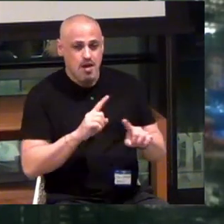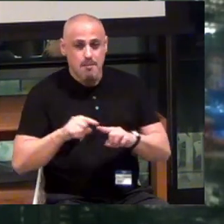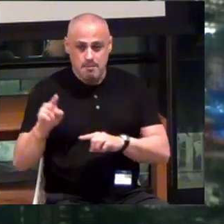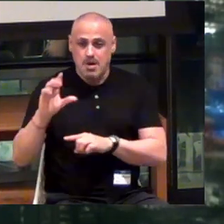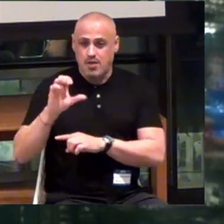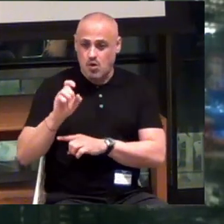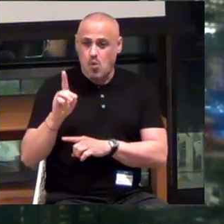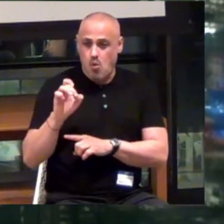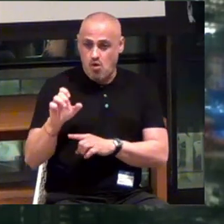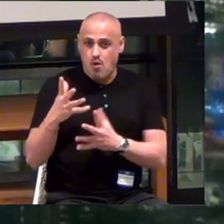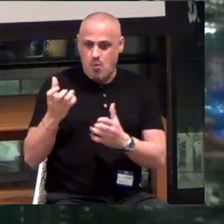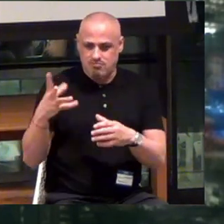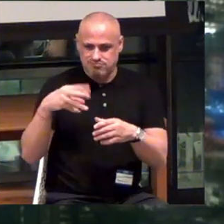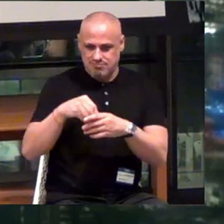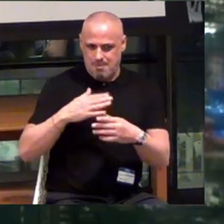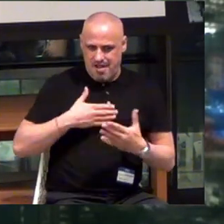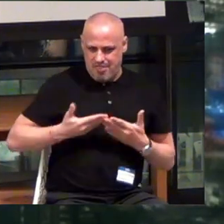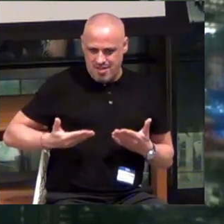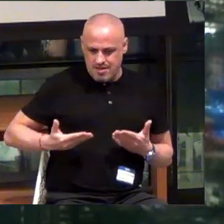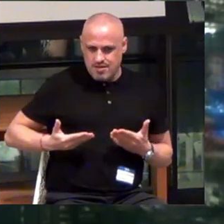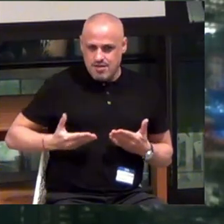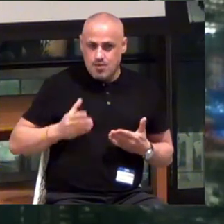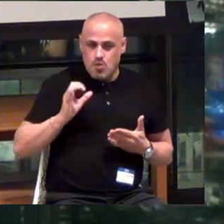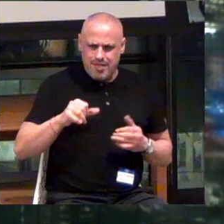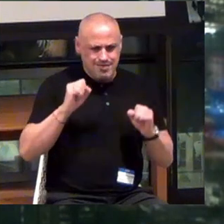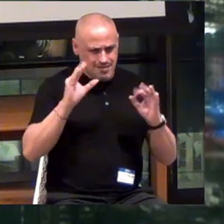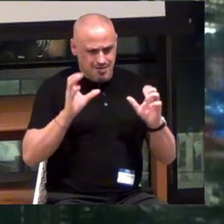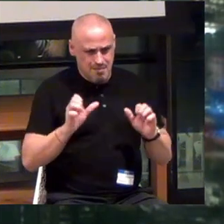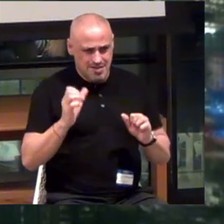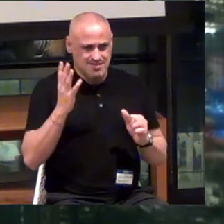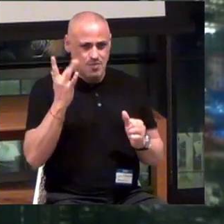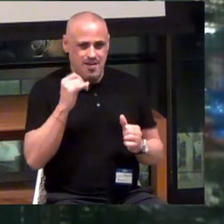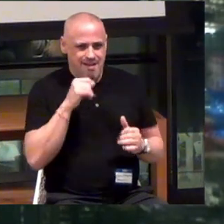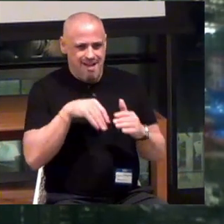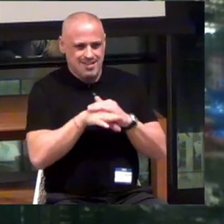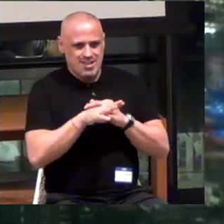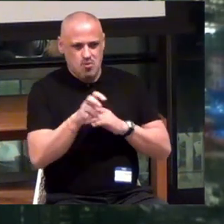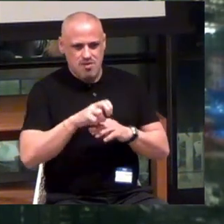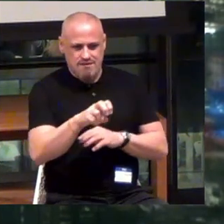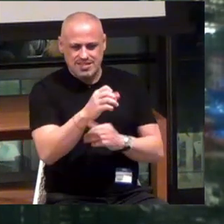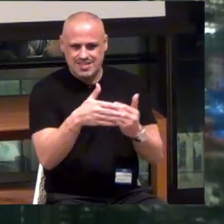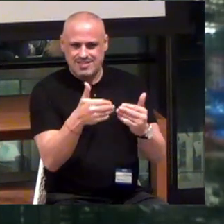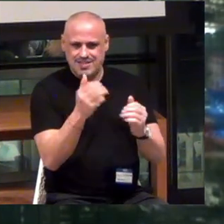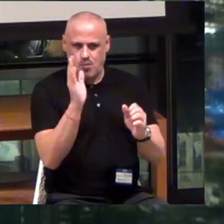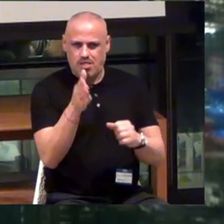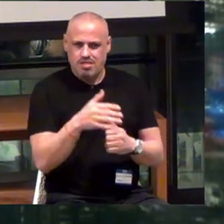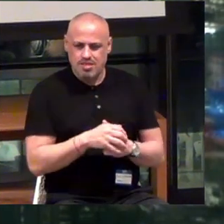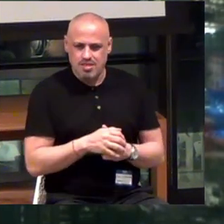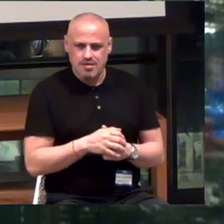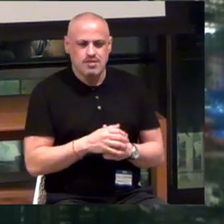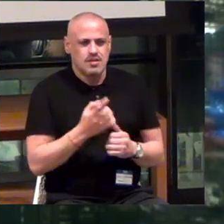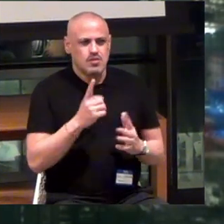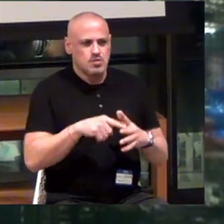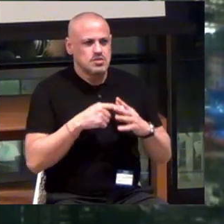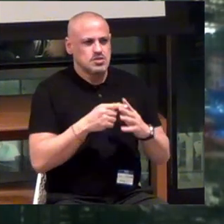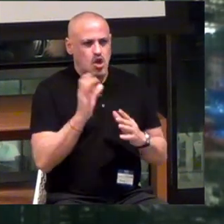and put it in my thing, that would be amazing, because I would have accessible navigation very easily. We started to look like...